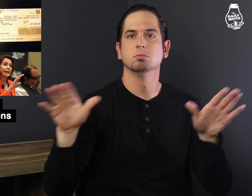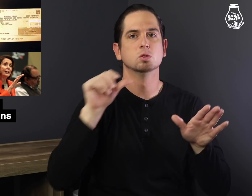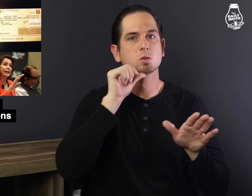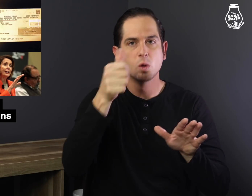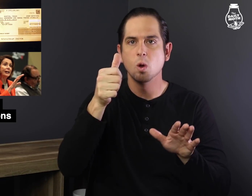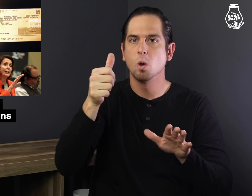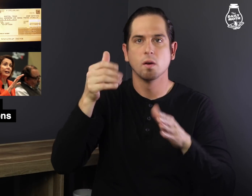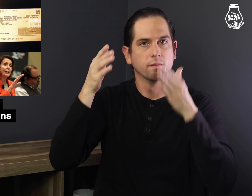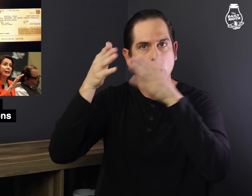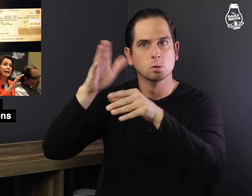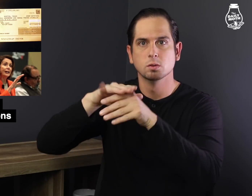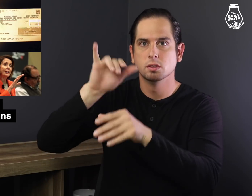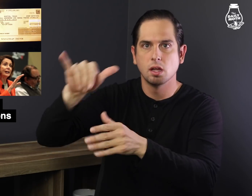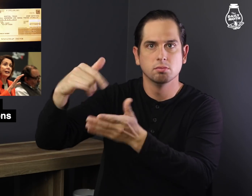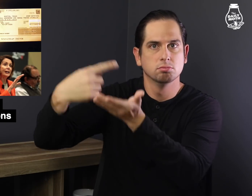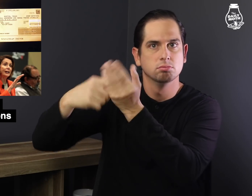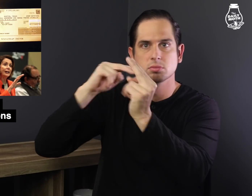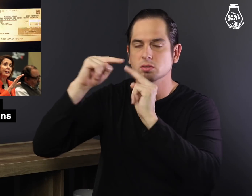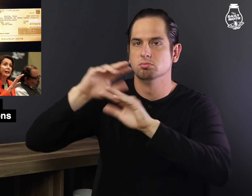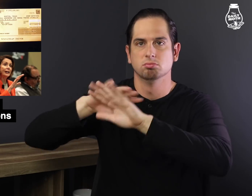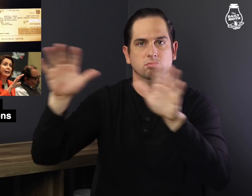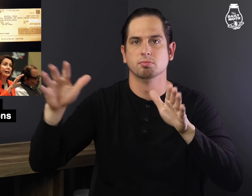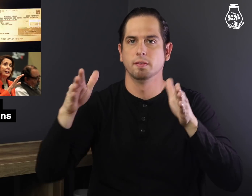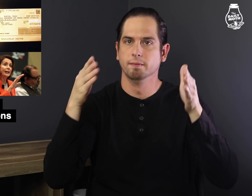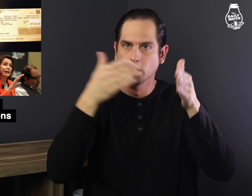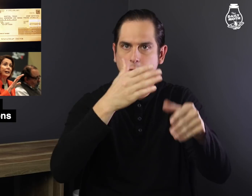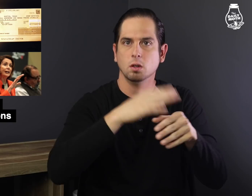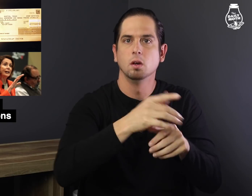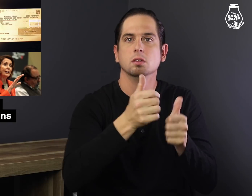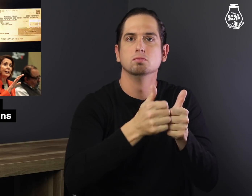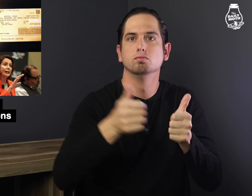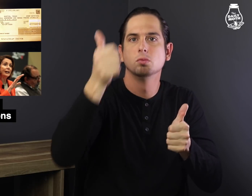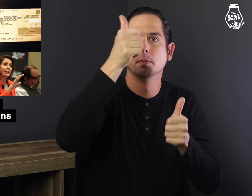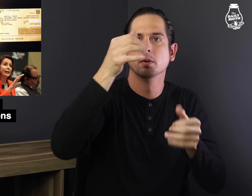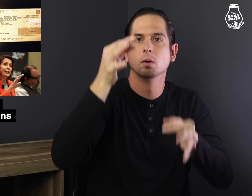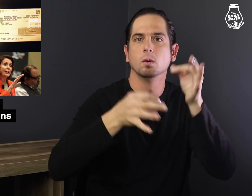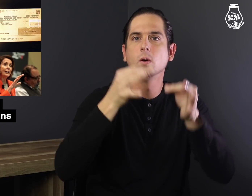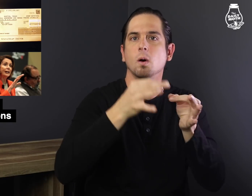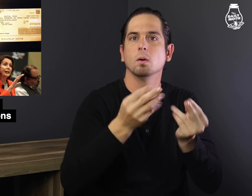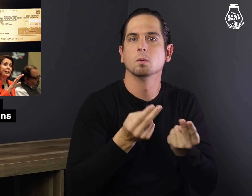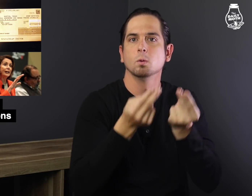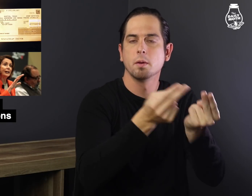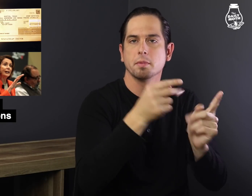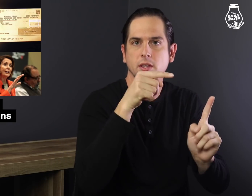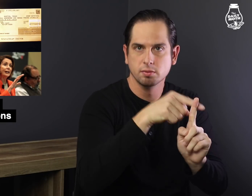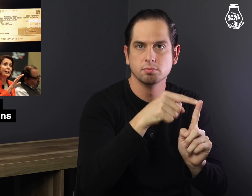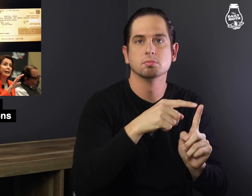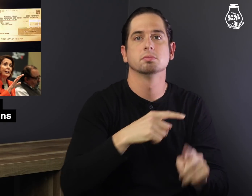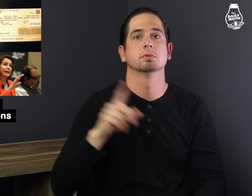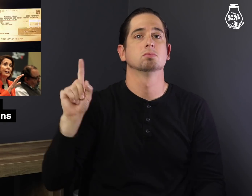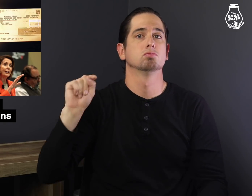to stop negotiating and instead put their focus on the Supreme Court nominee.